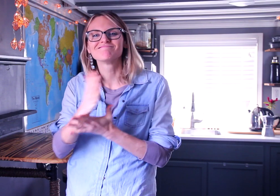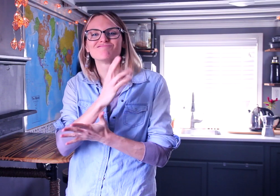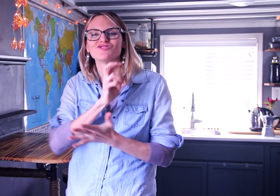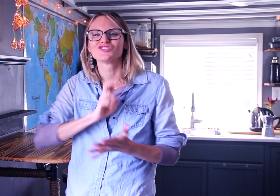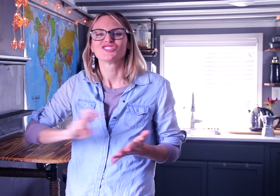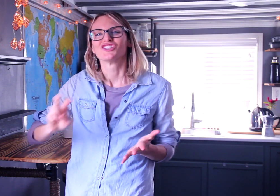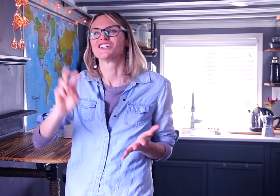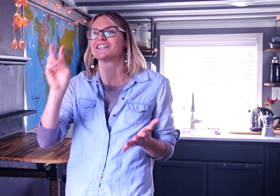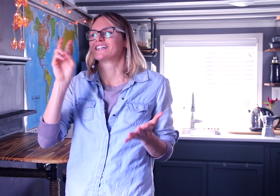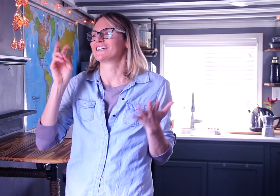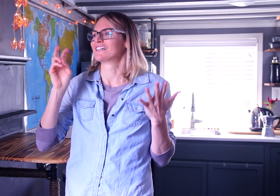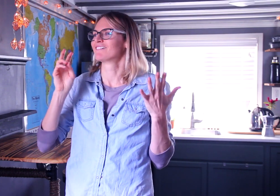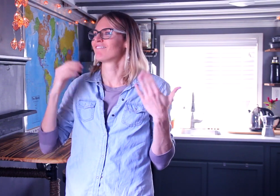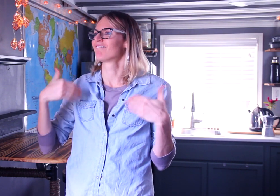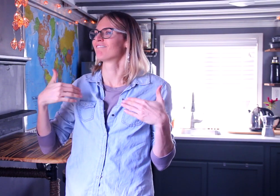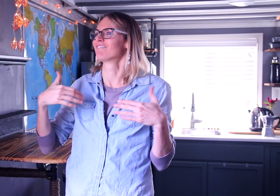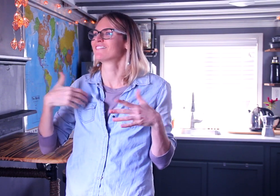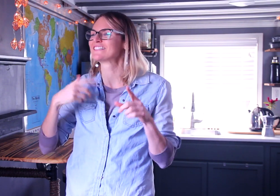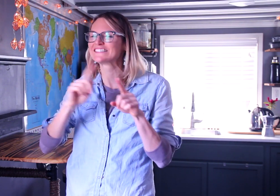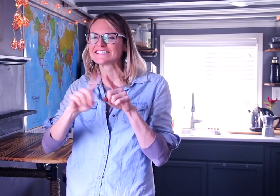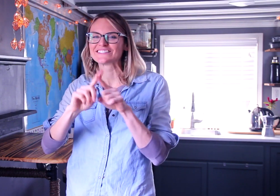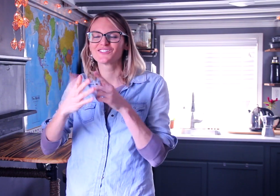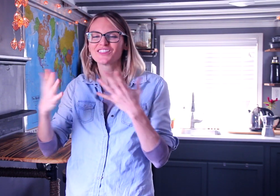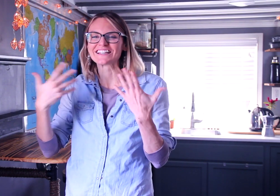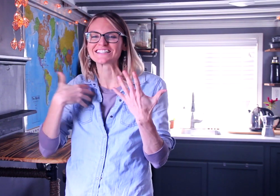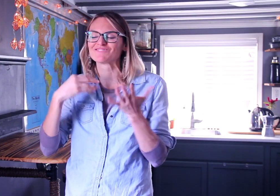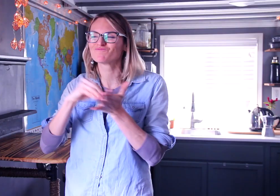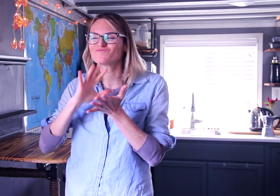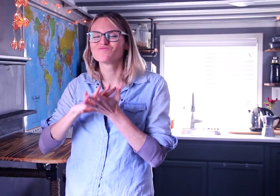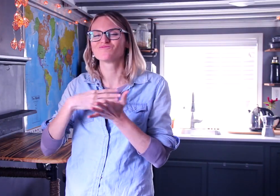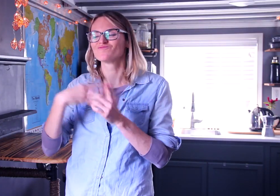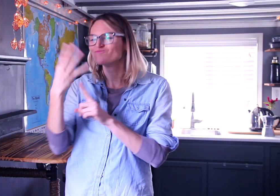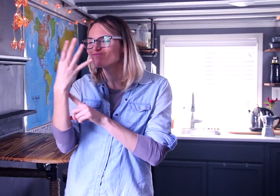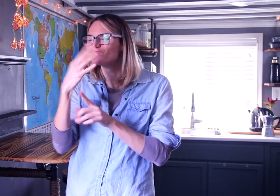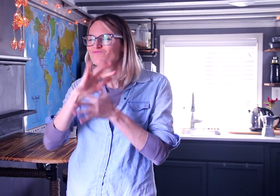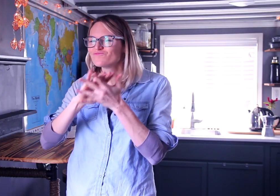I’ve learned a lot and documented my experiences.